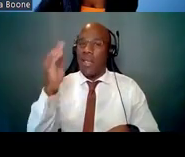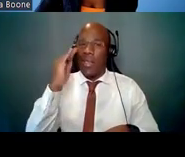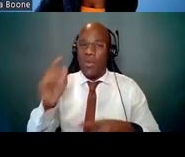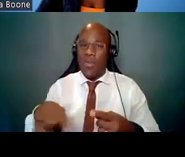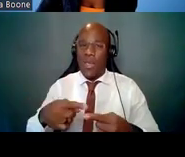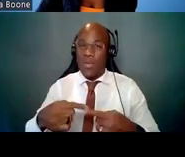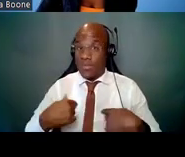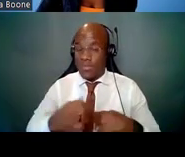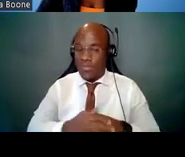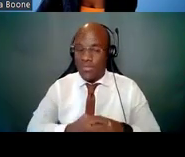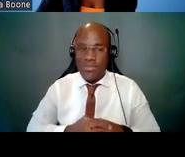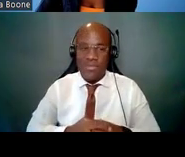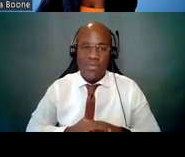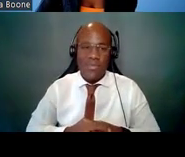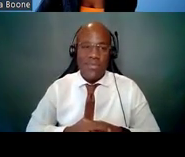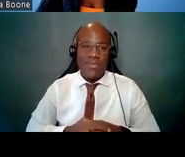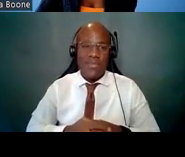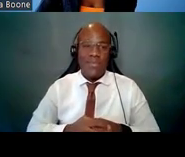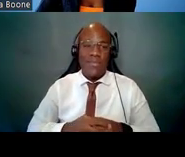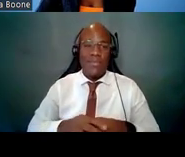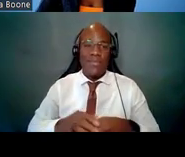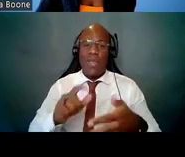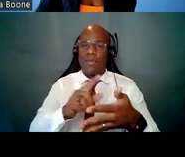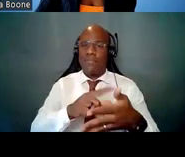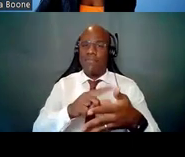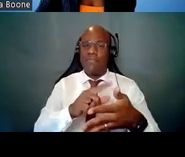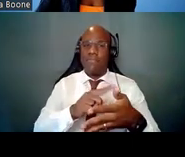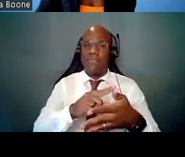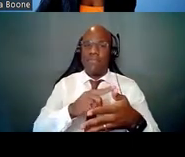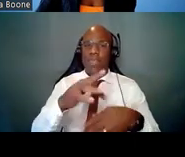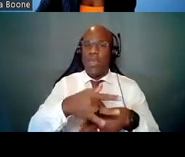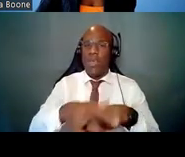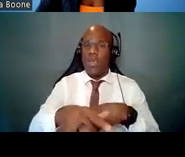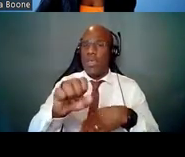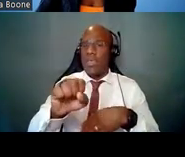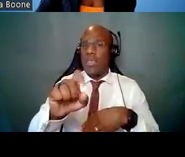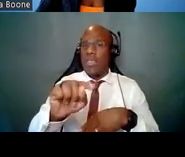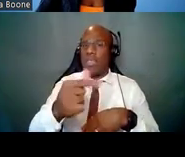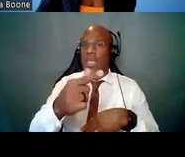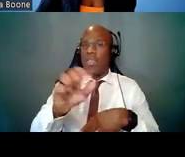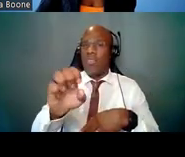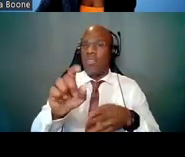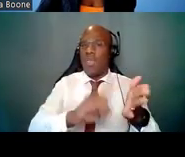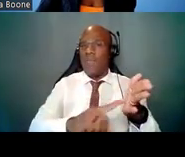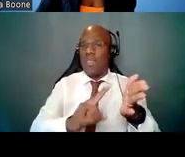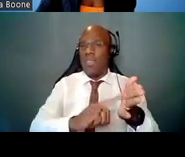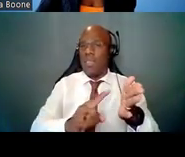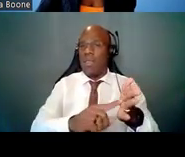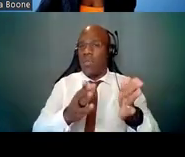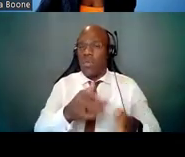So who are ESIs or early stage investigators? Early stage investigators are individuals